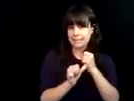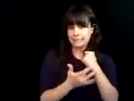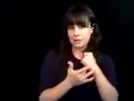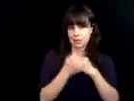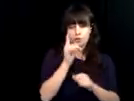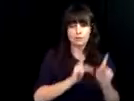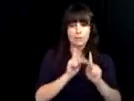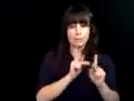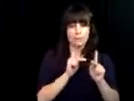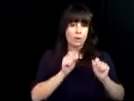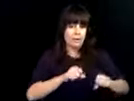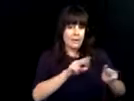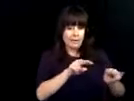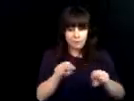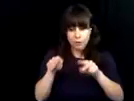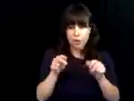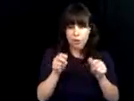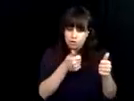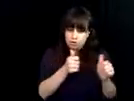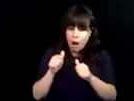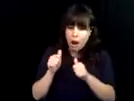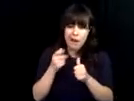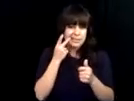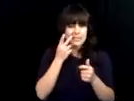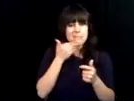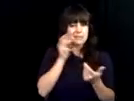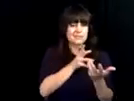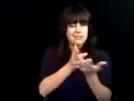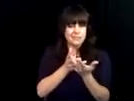system. The main lab in the headquarters building houses an array